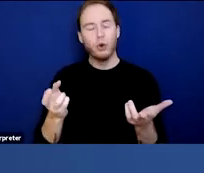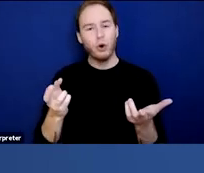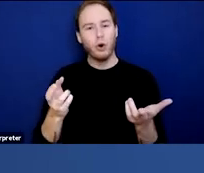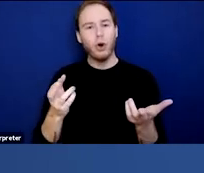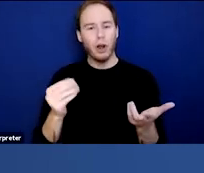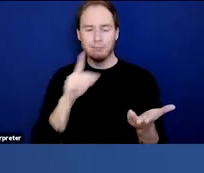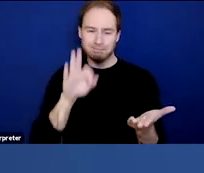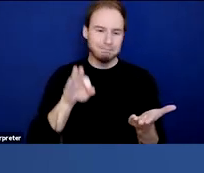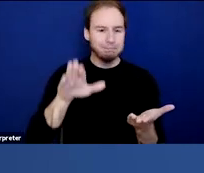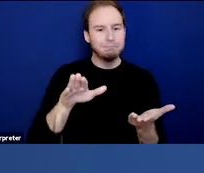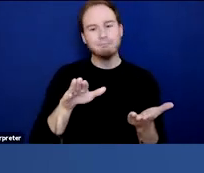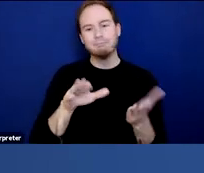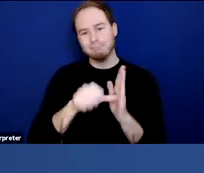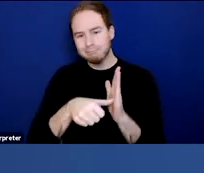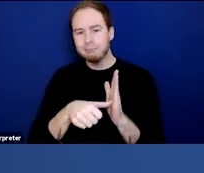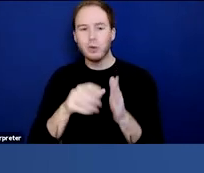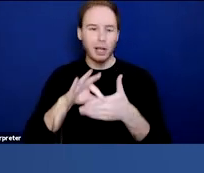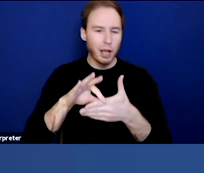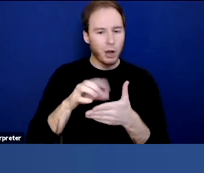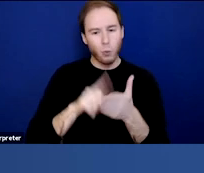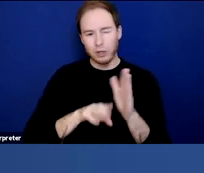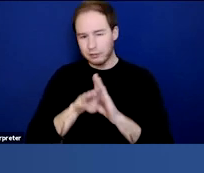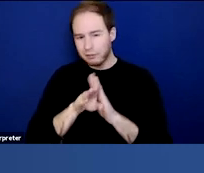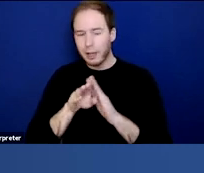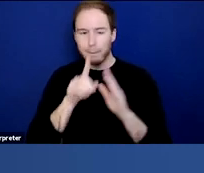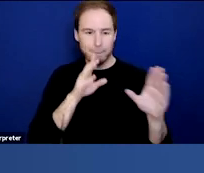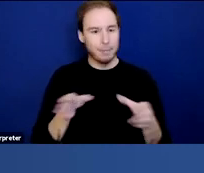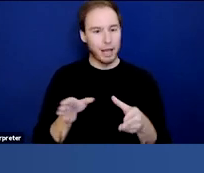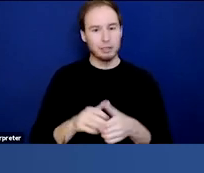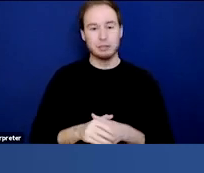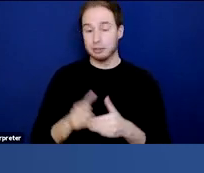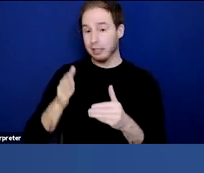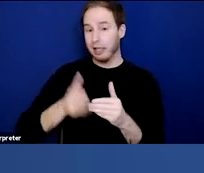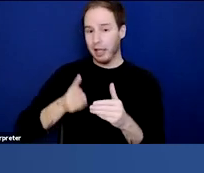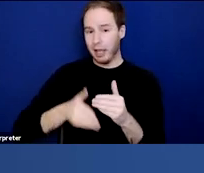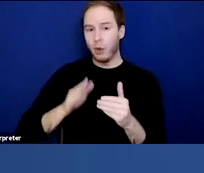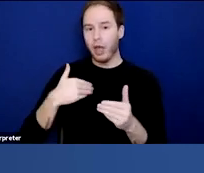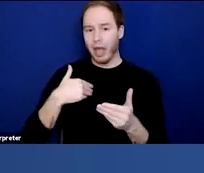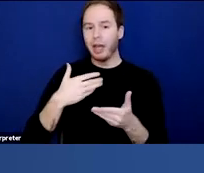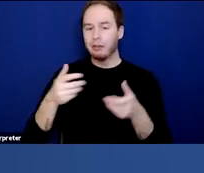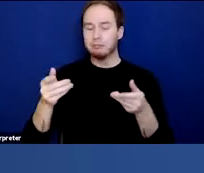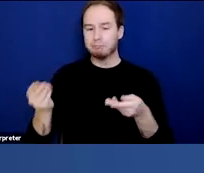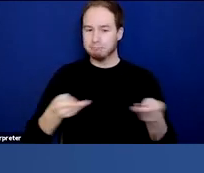how the content development occurred. We're gonna finish with a facilitated and moderated conversation.